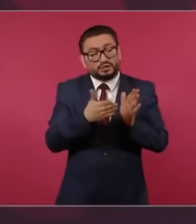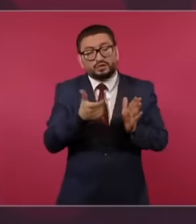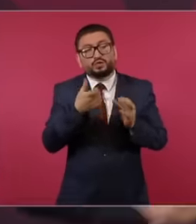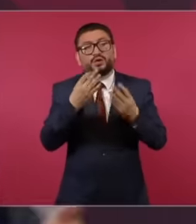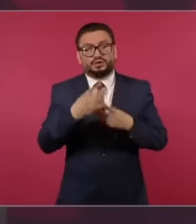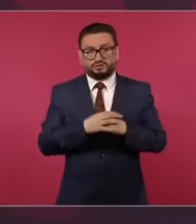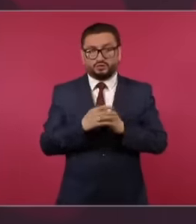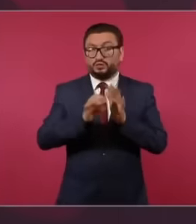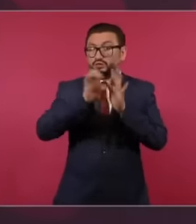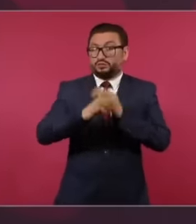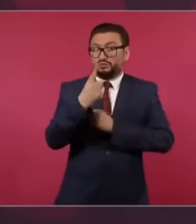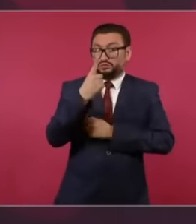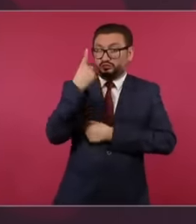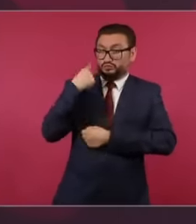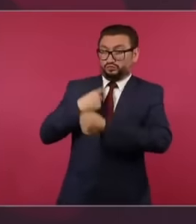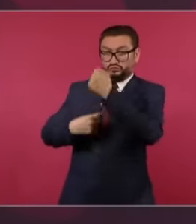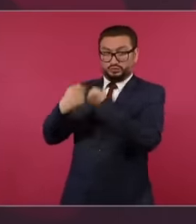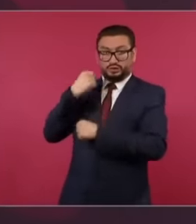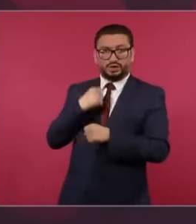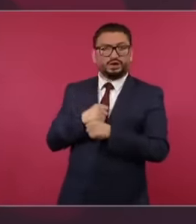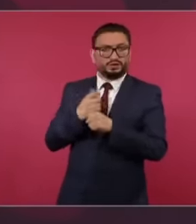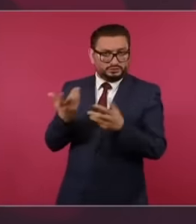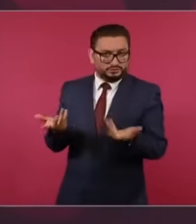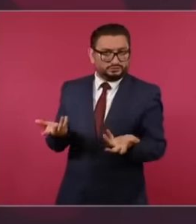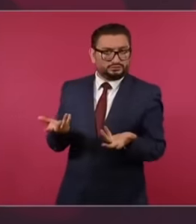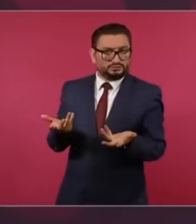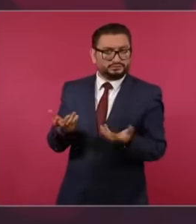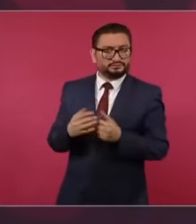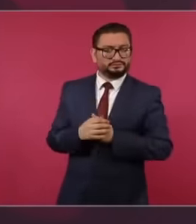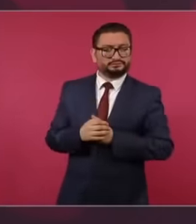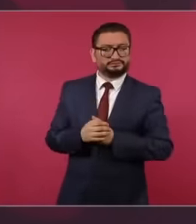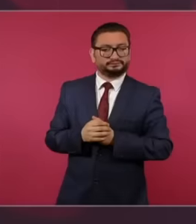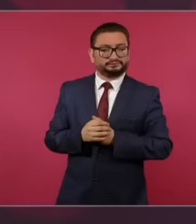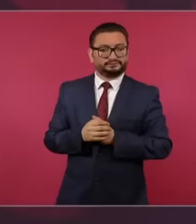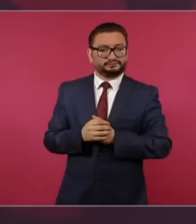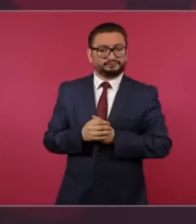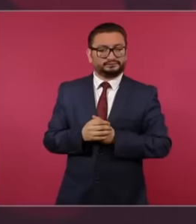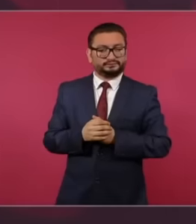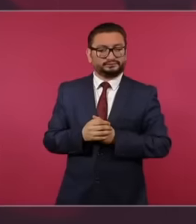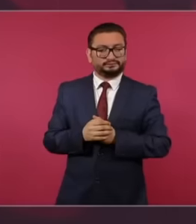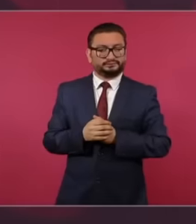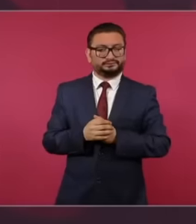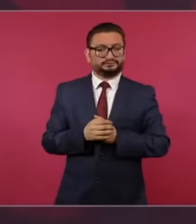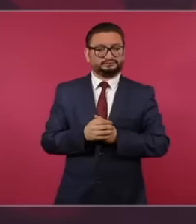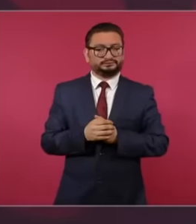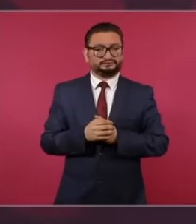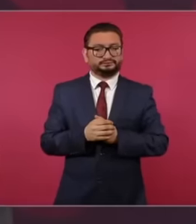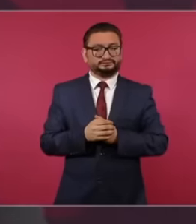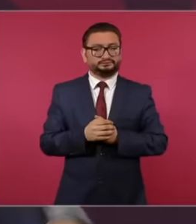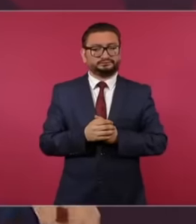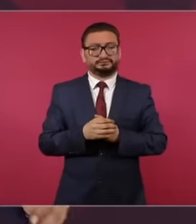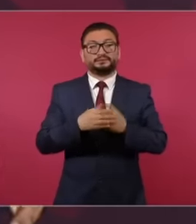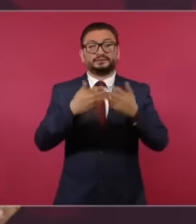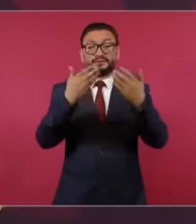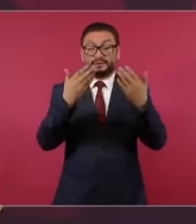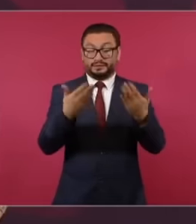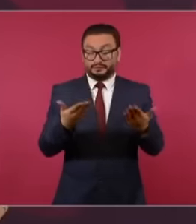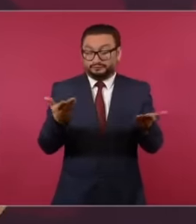So we are